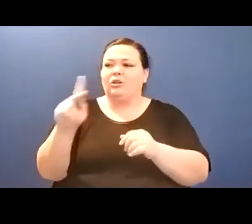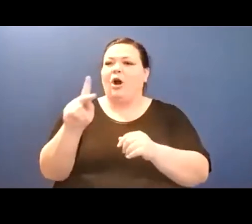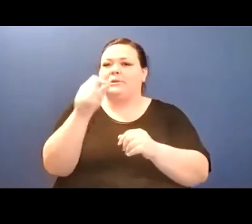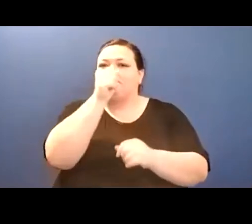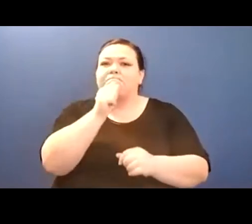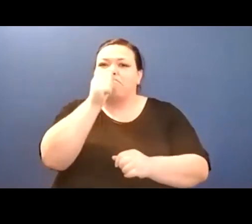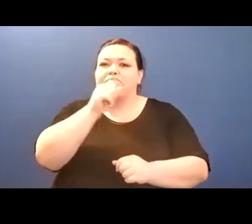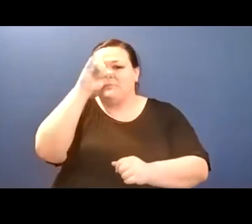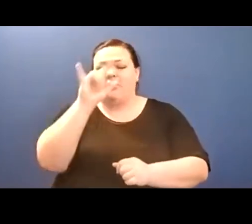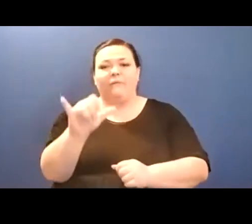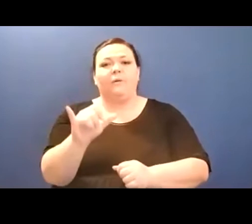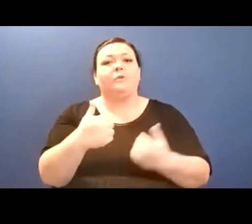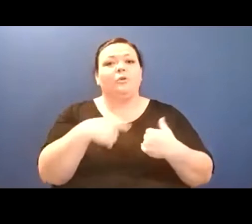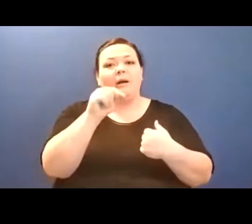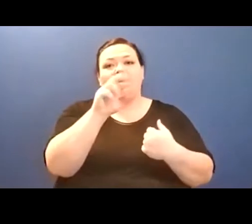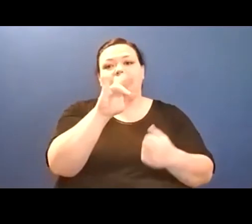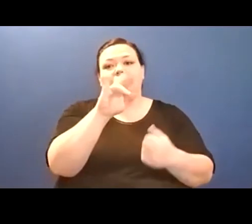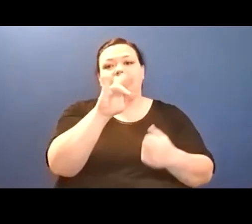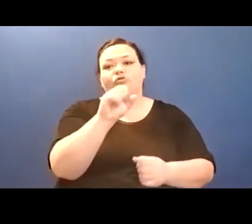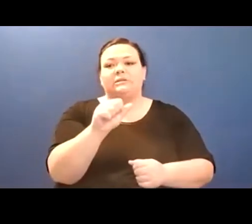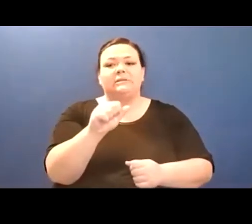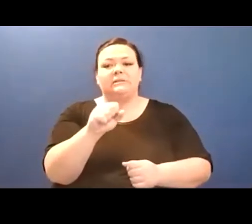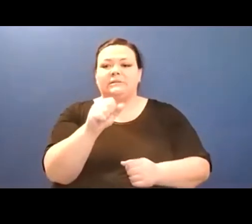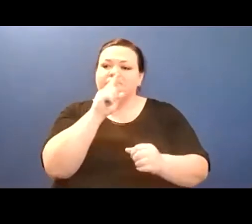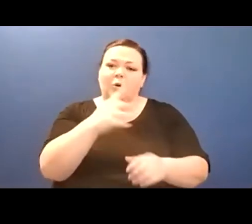we're, we have a partnership with Ozark Poets and Writers Collective now,